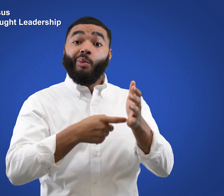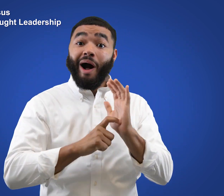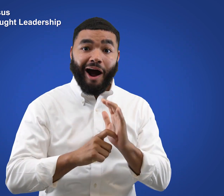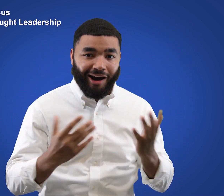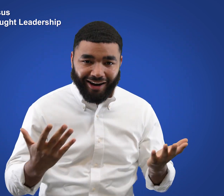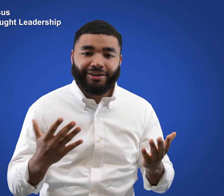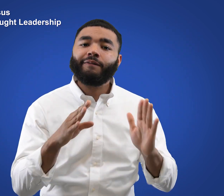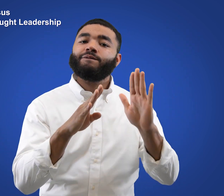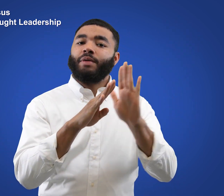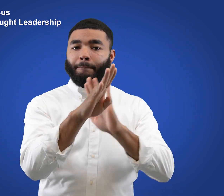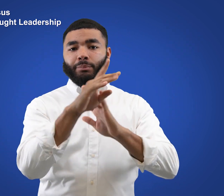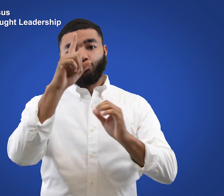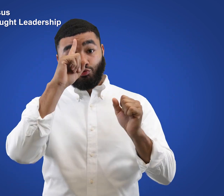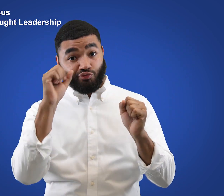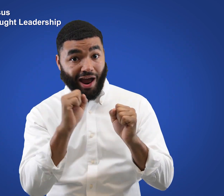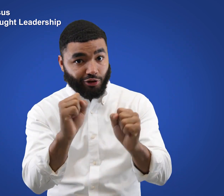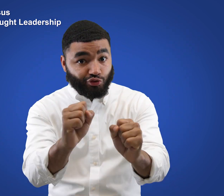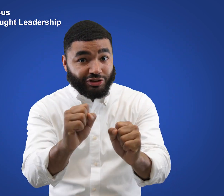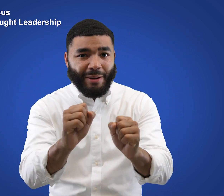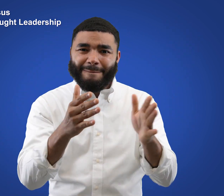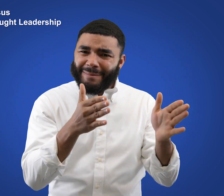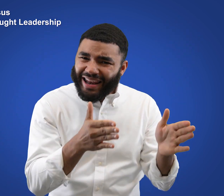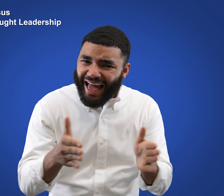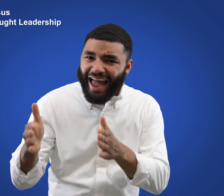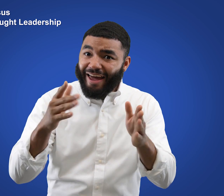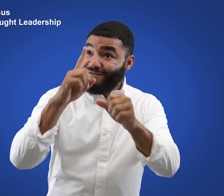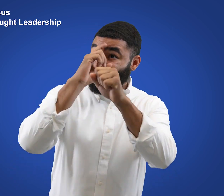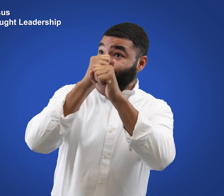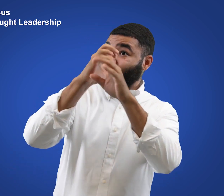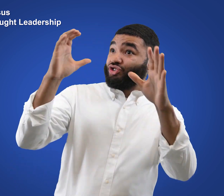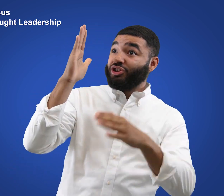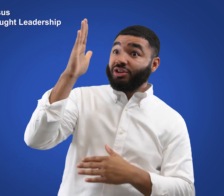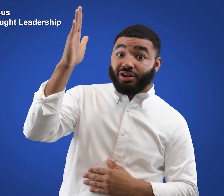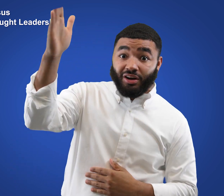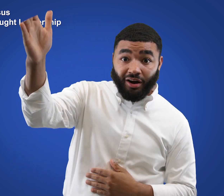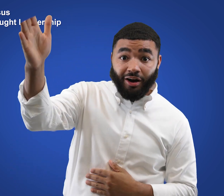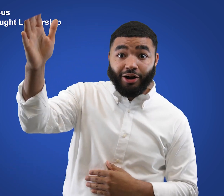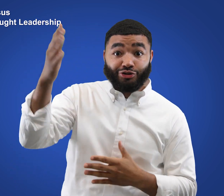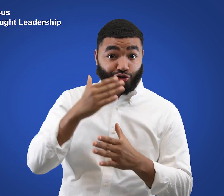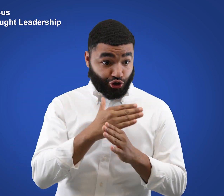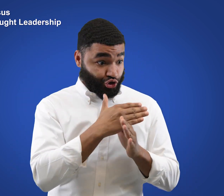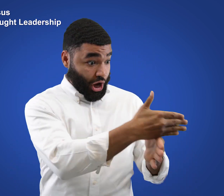required to develop a strategic plan and shared vision